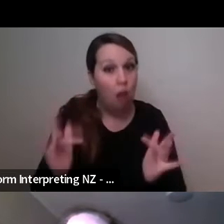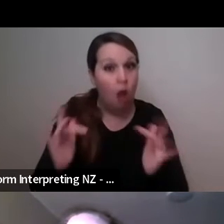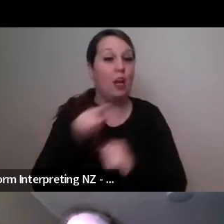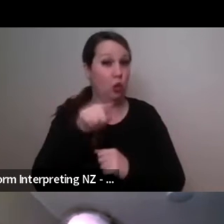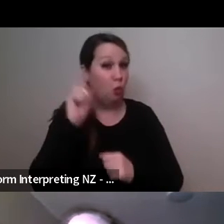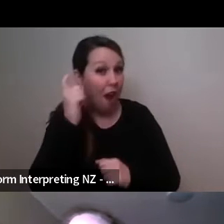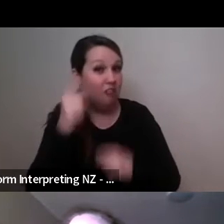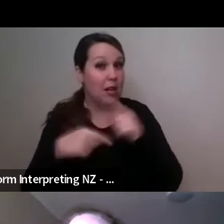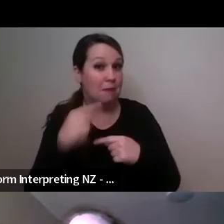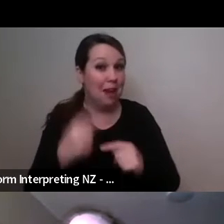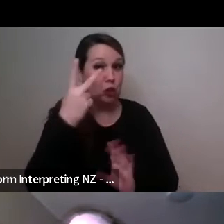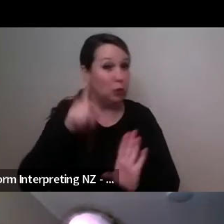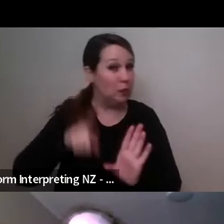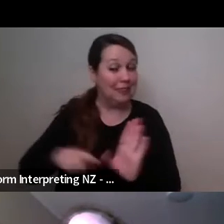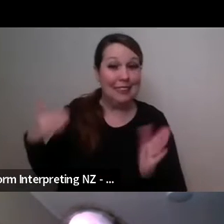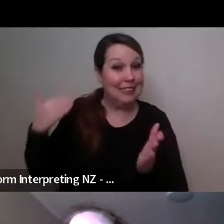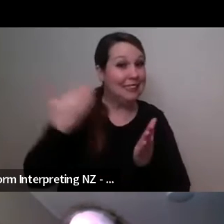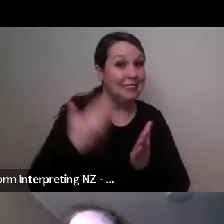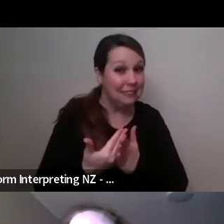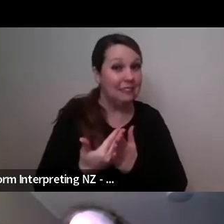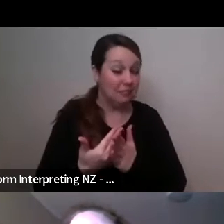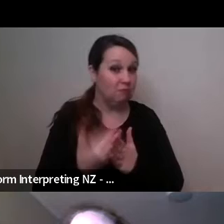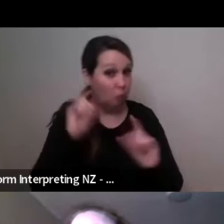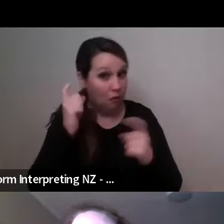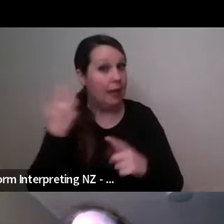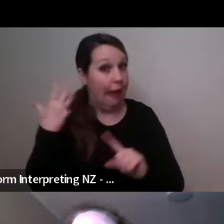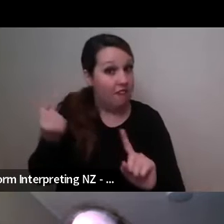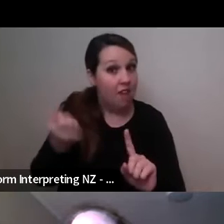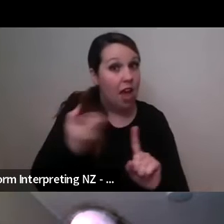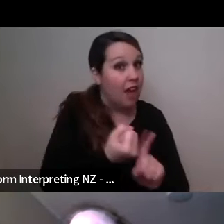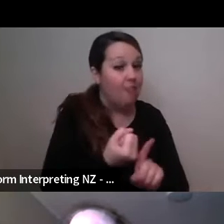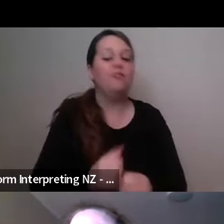and they're all great questions and yes all of those are being affected by